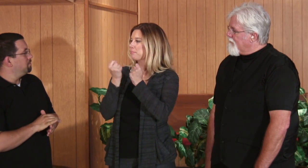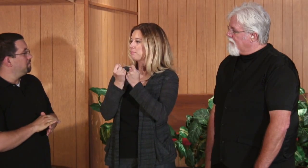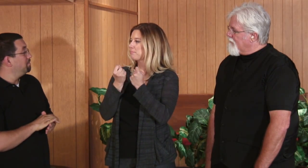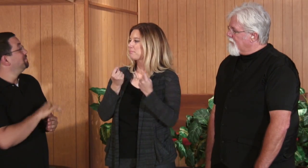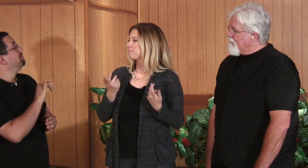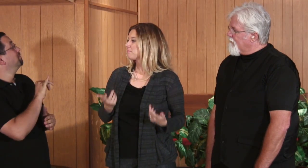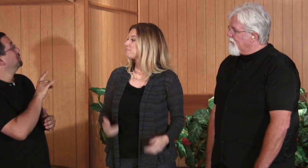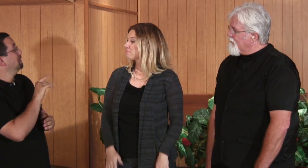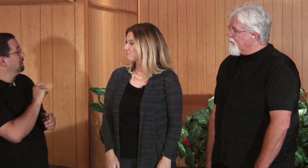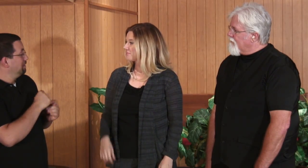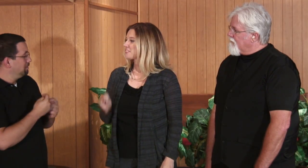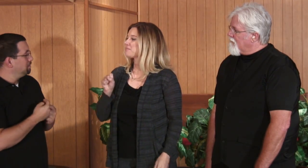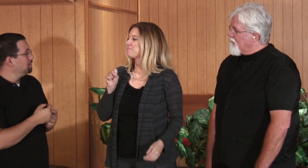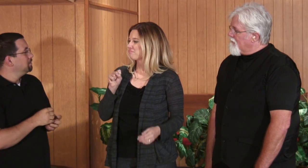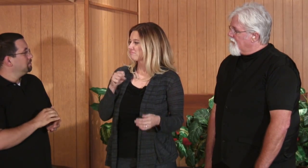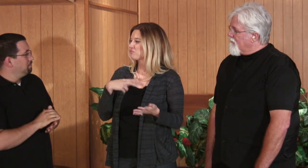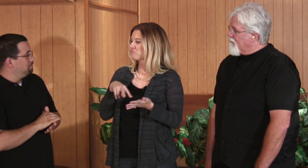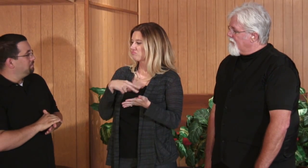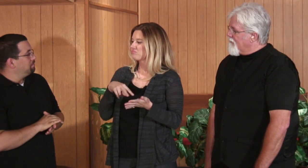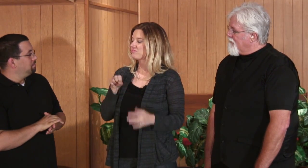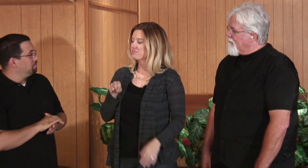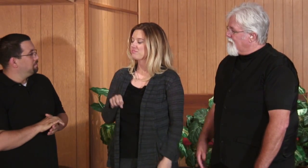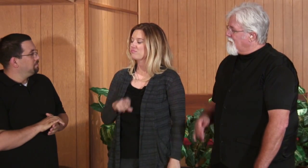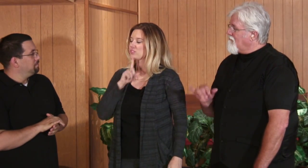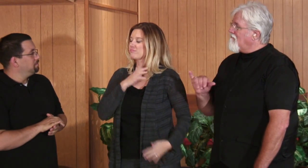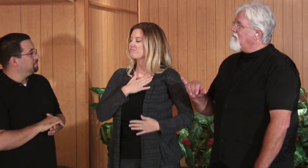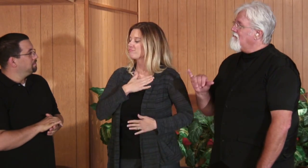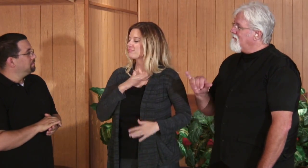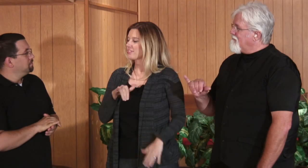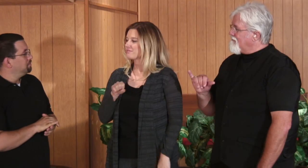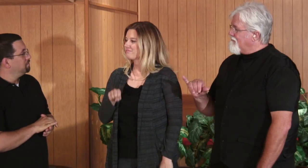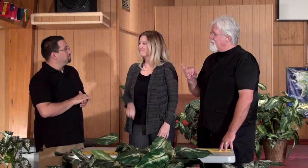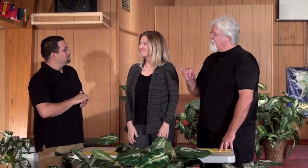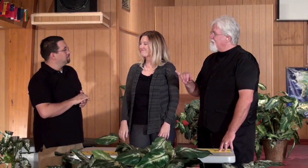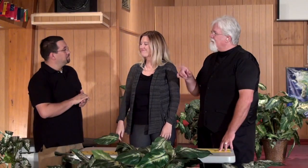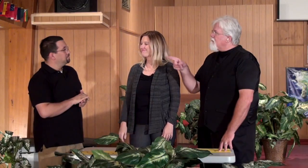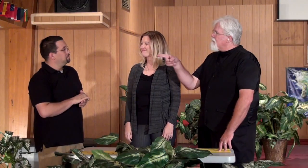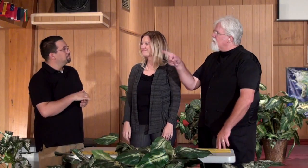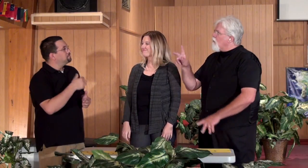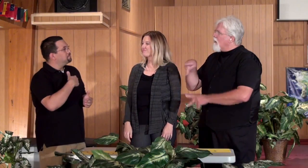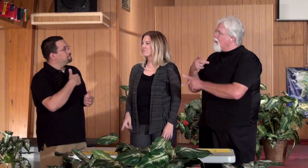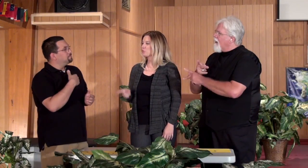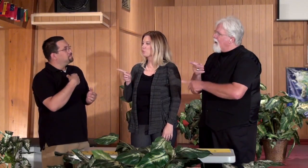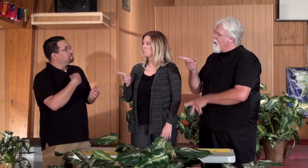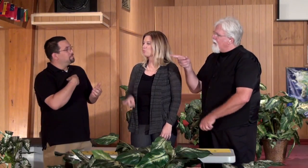I was in the drill team. Yes uh-huh, dancing. I really enjoyed it, yeah. What kind were